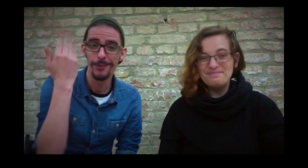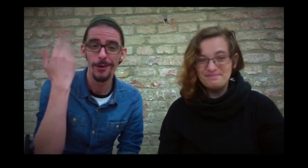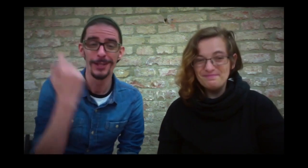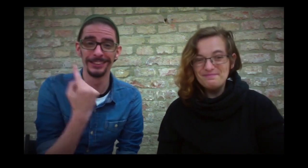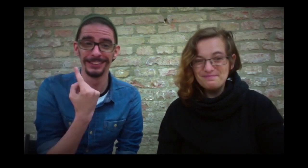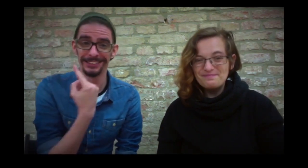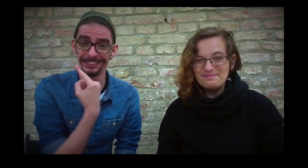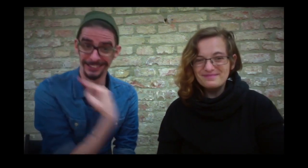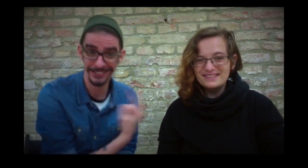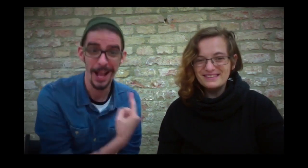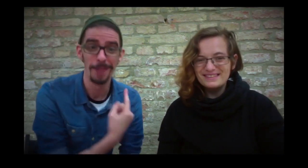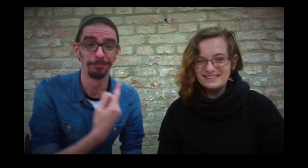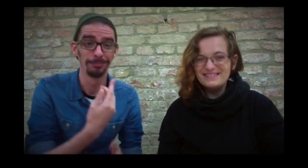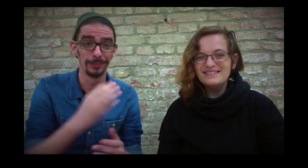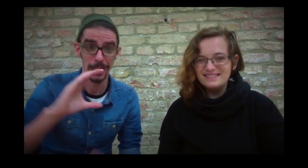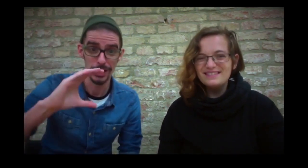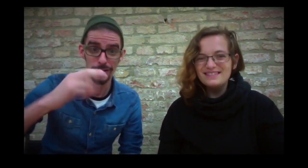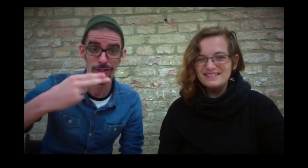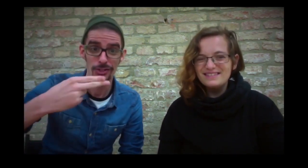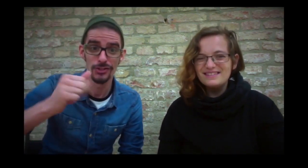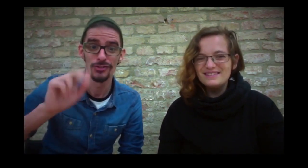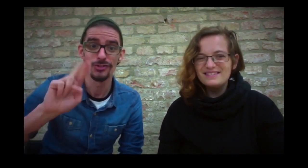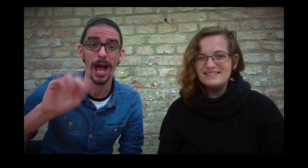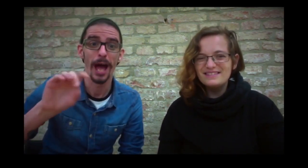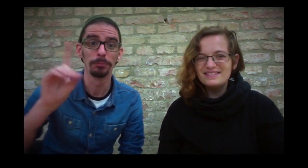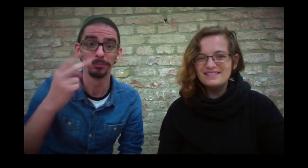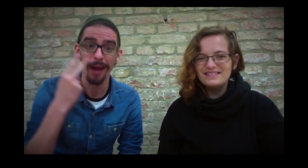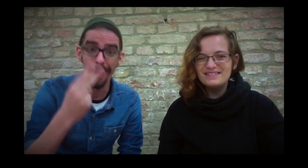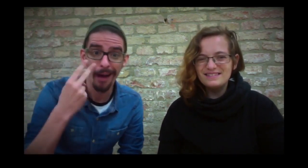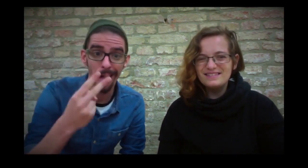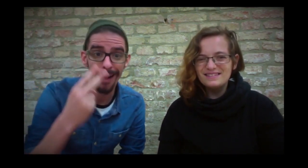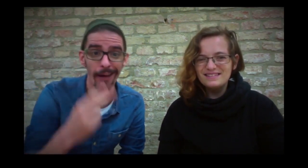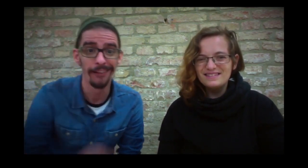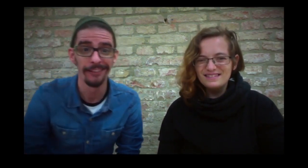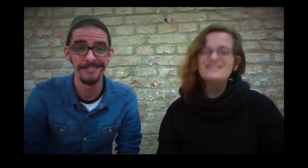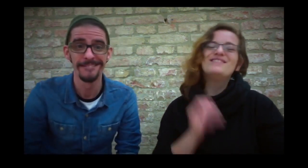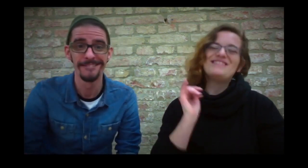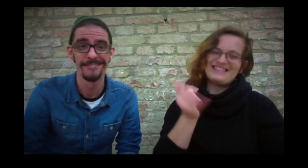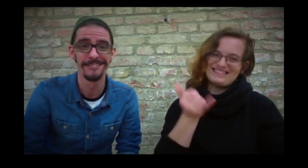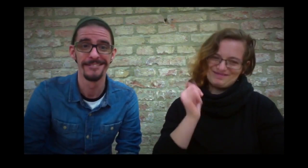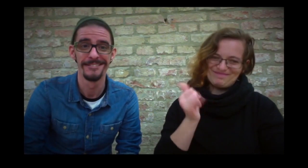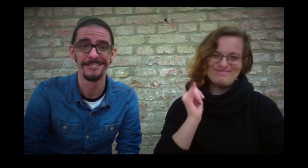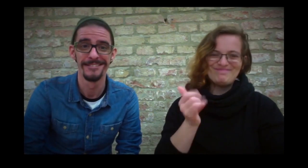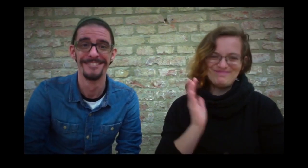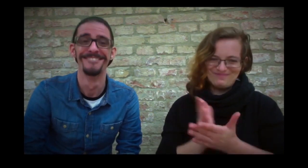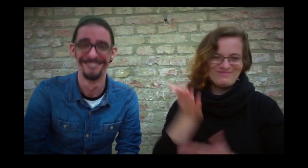A question for you. Have you ever seen CHARMED earlier? Yes, I've.